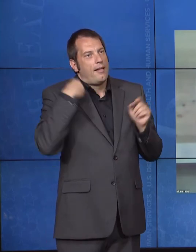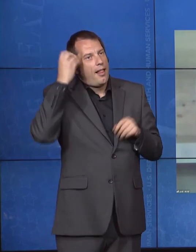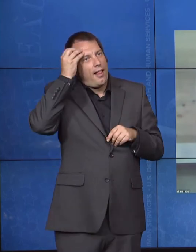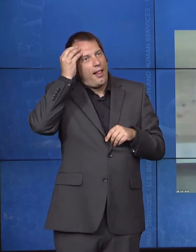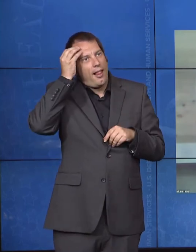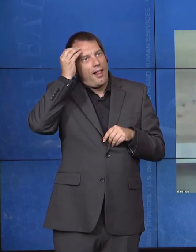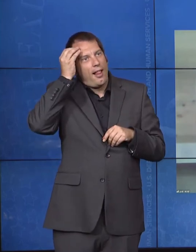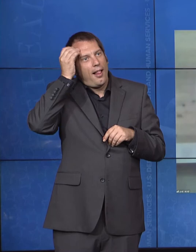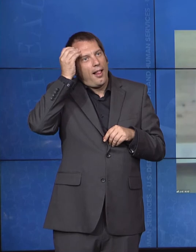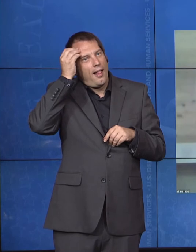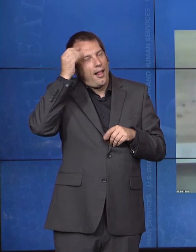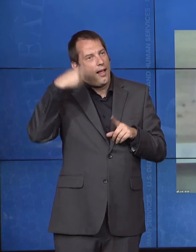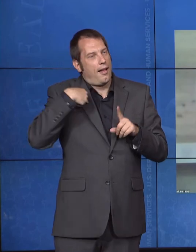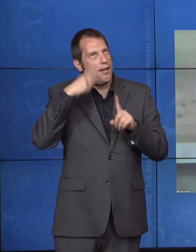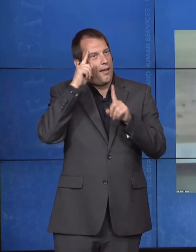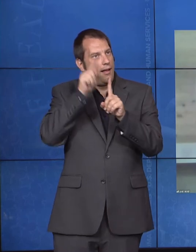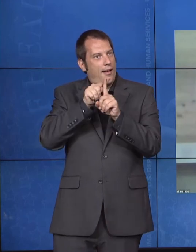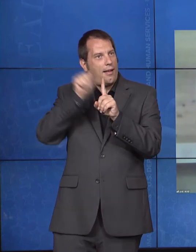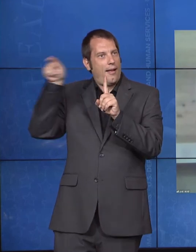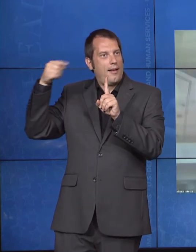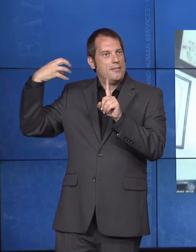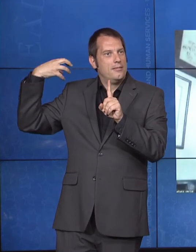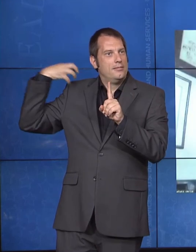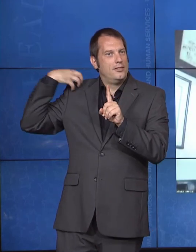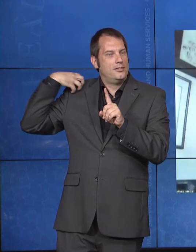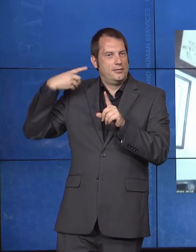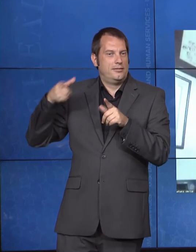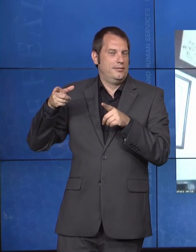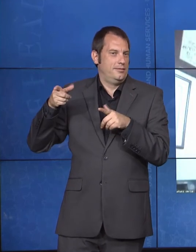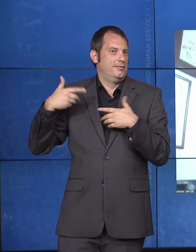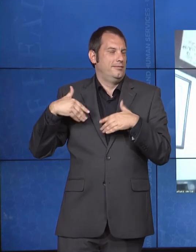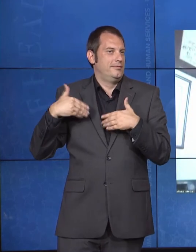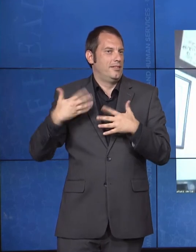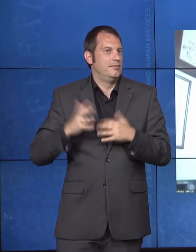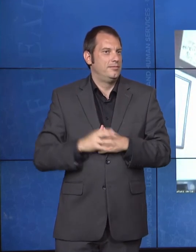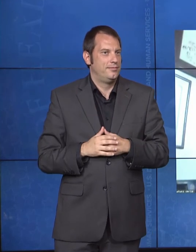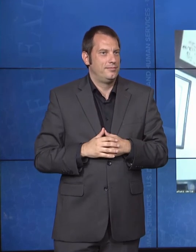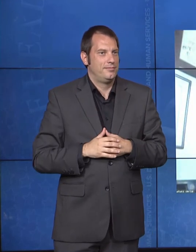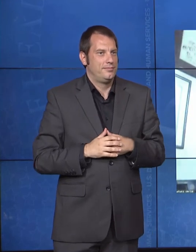Lance Robertson: Oh, very nice. Thank you, Julie I think for me, it's going to involve